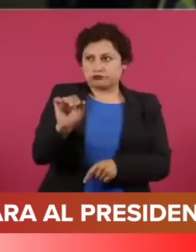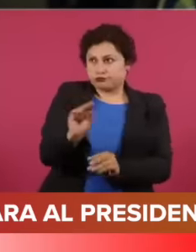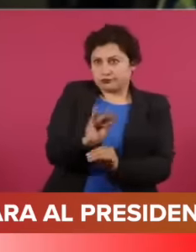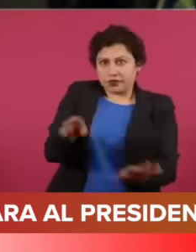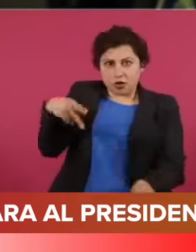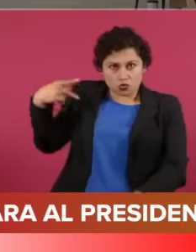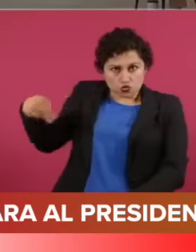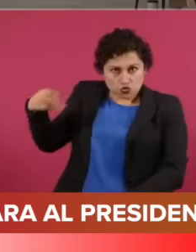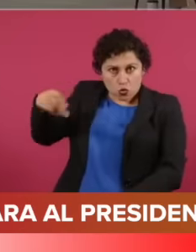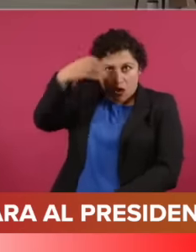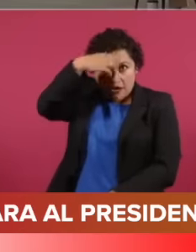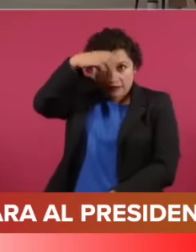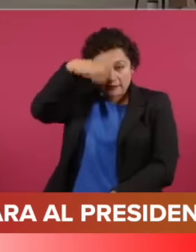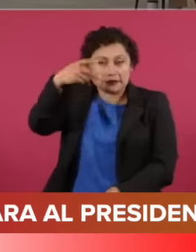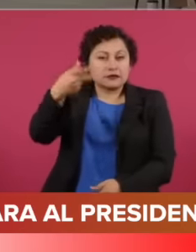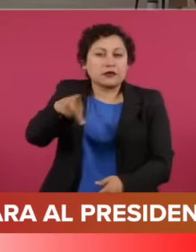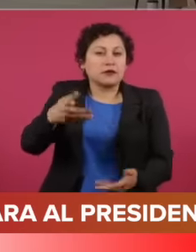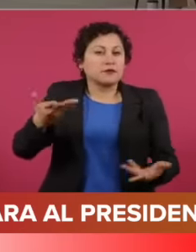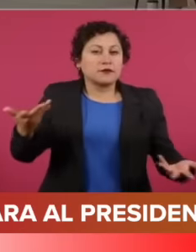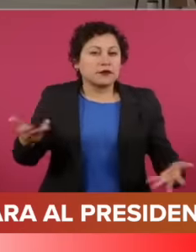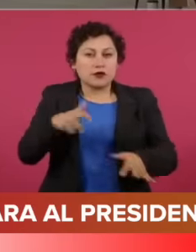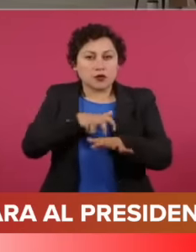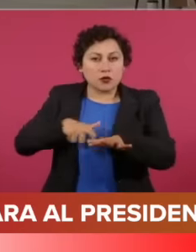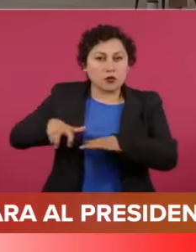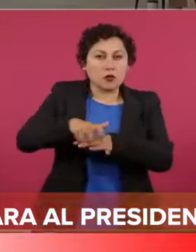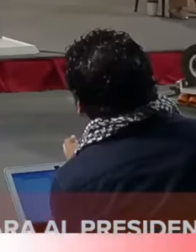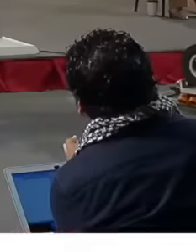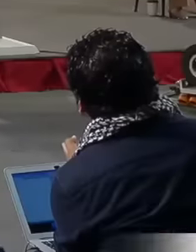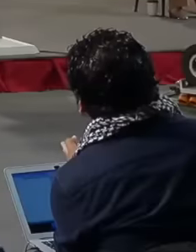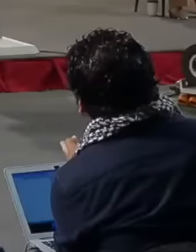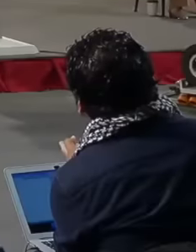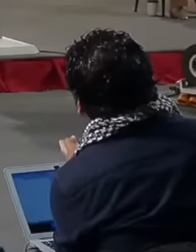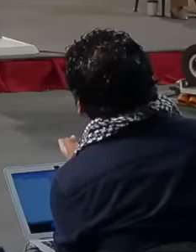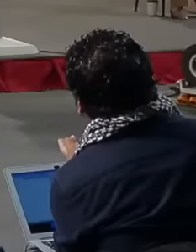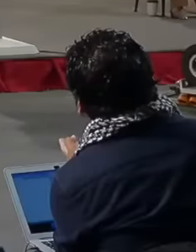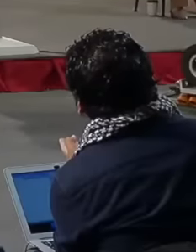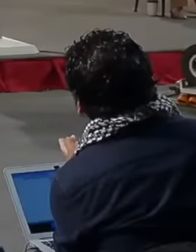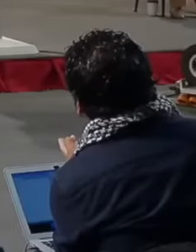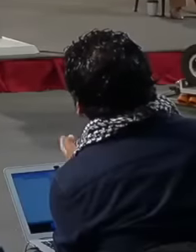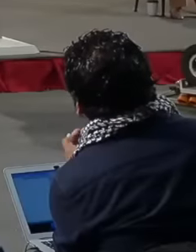the Mayan train began to be built, of course, four or so years ago, there was information that in